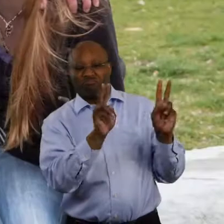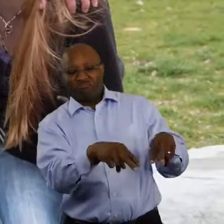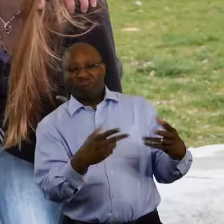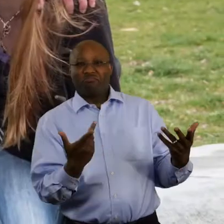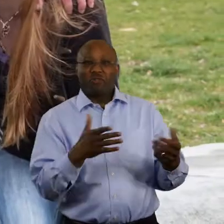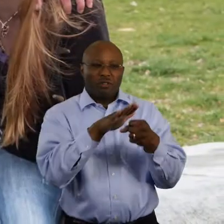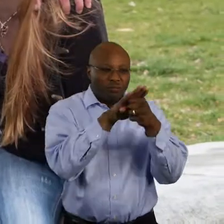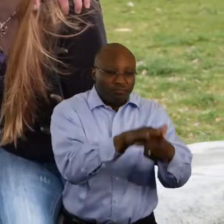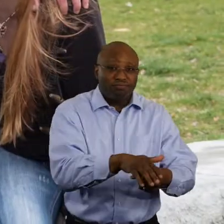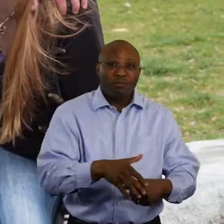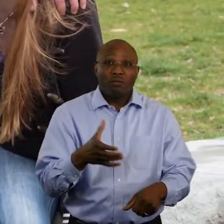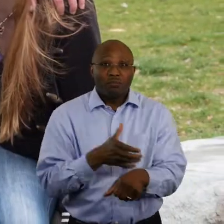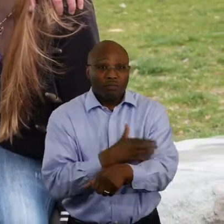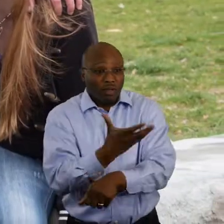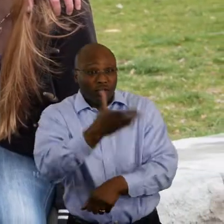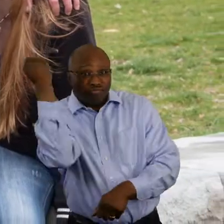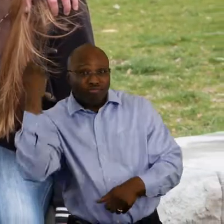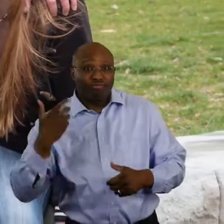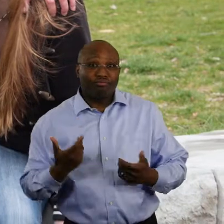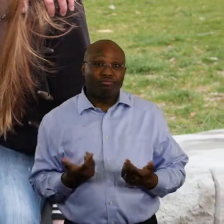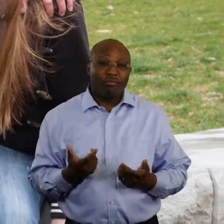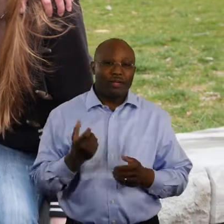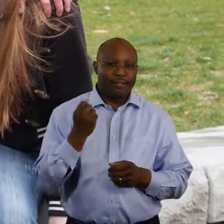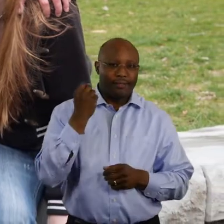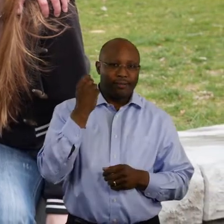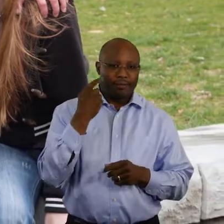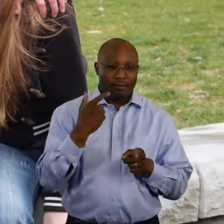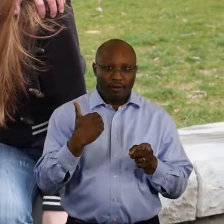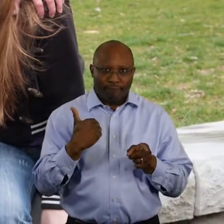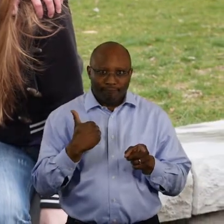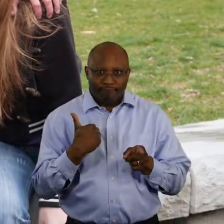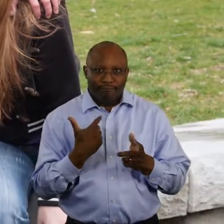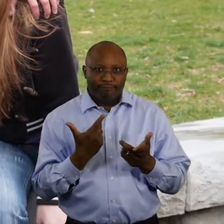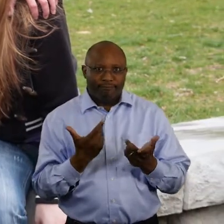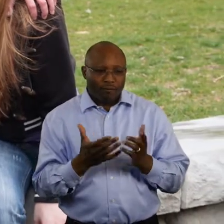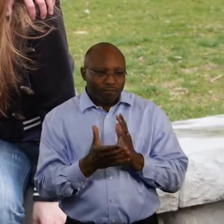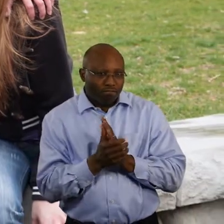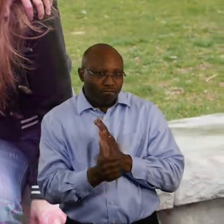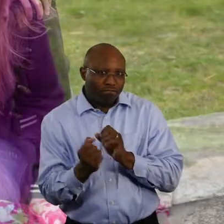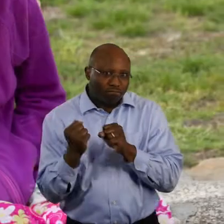We try to feel the music, as well as understand the words, when we engage with others.